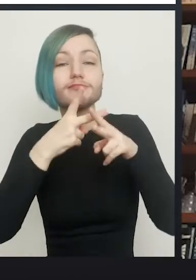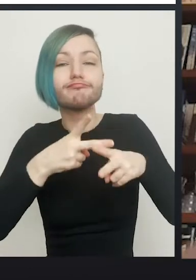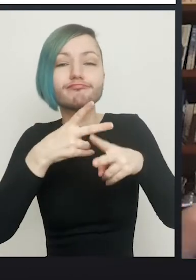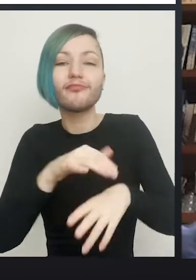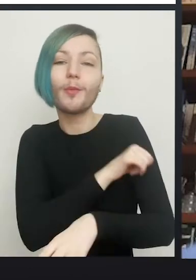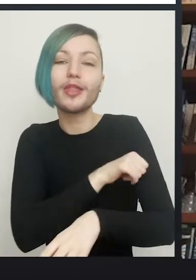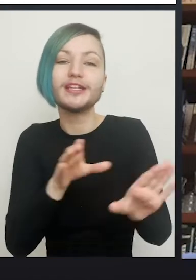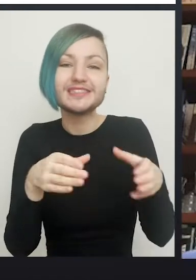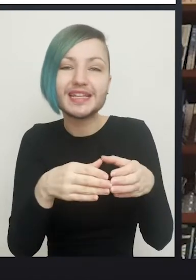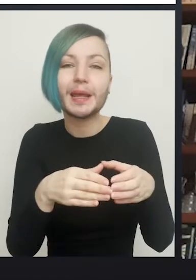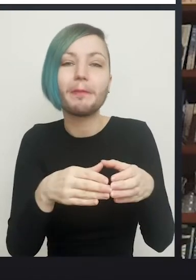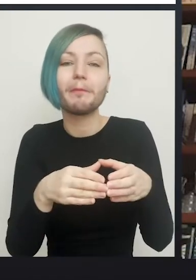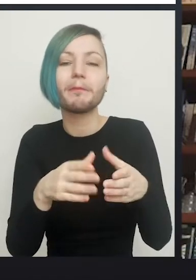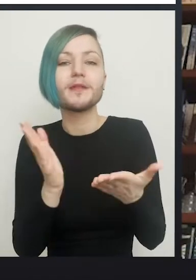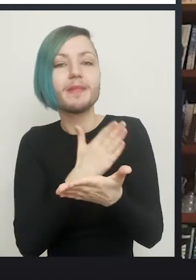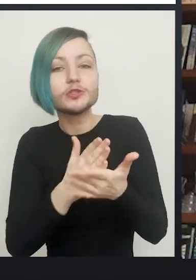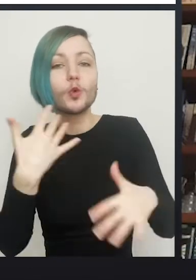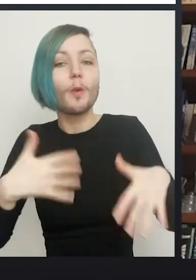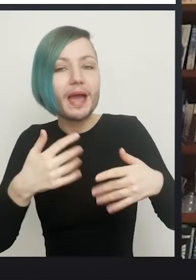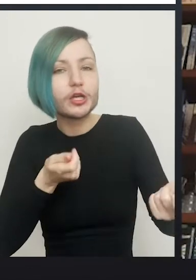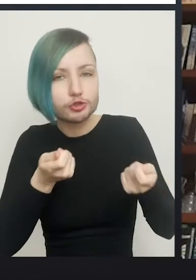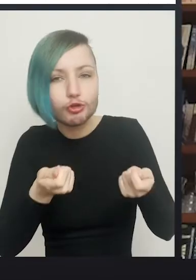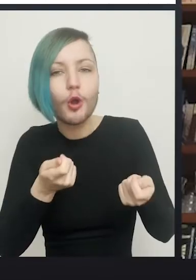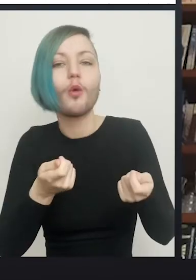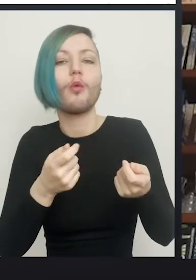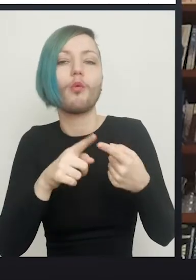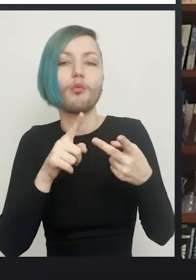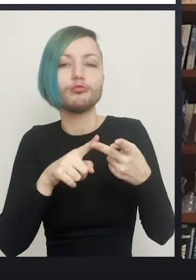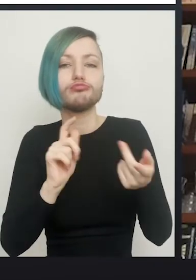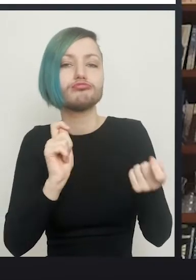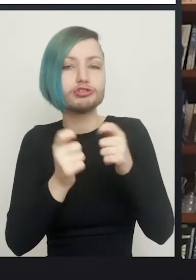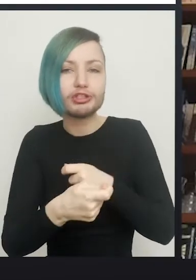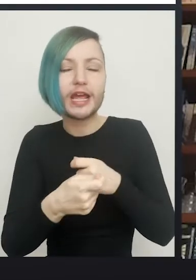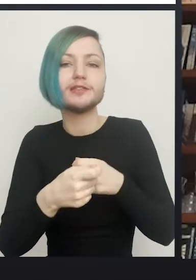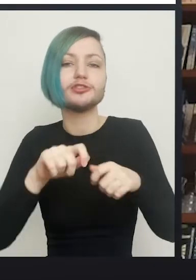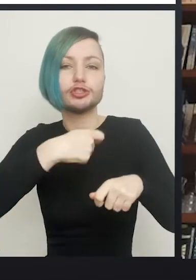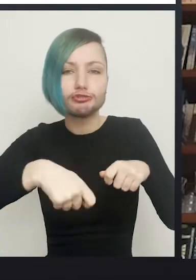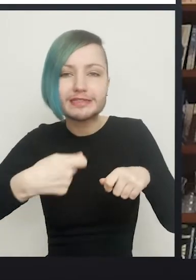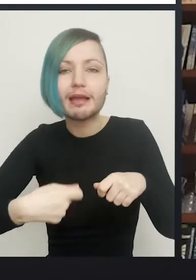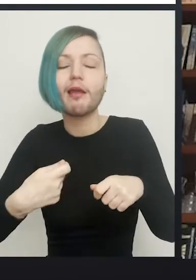make sure that their pain is under control, changing the dressing, checking in on everything.